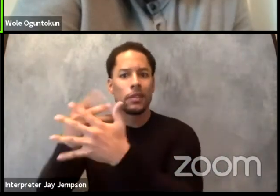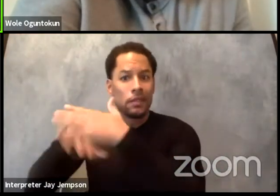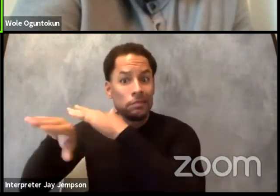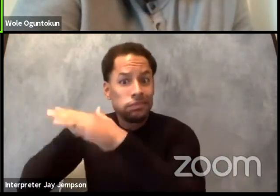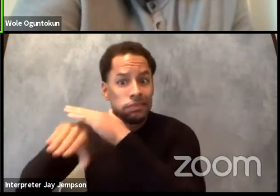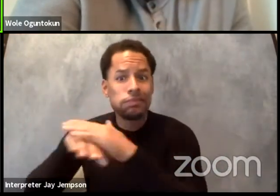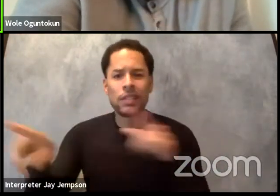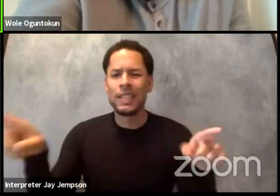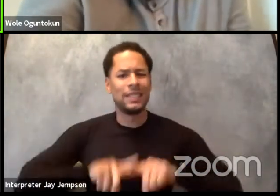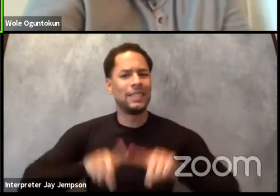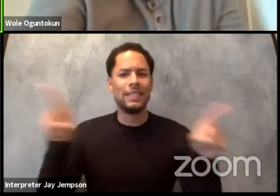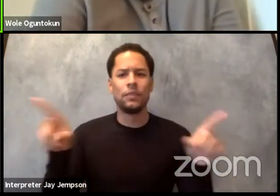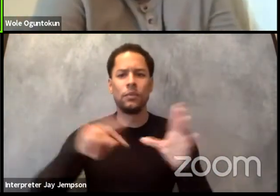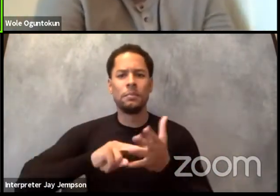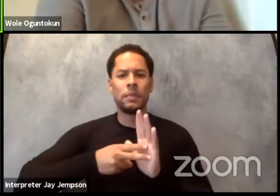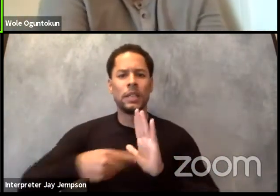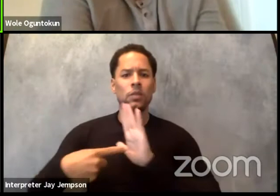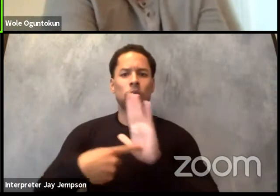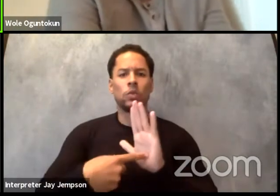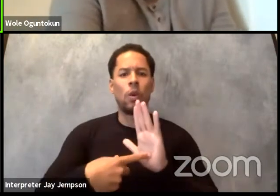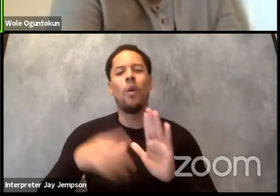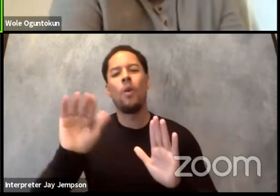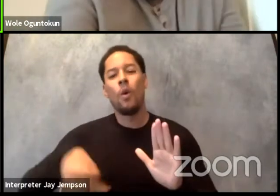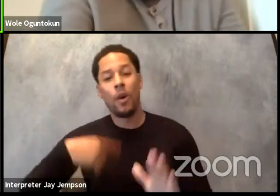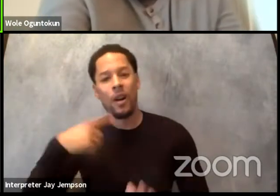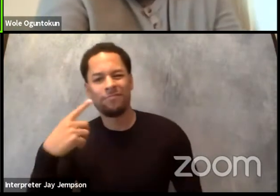I think we've lost Lloyd again but that's fine.